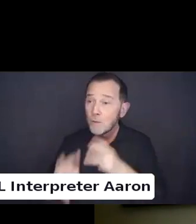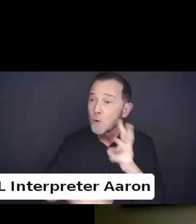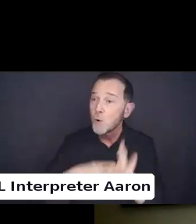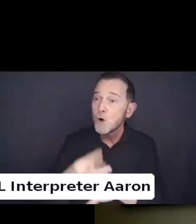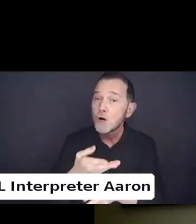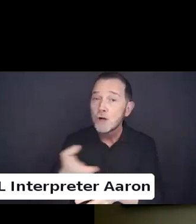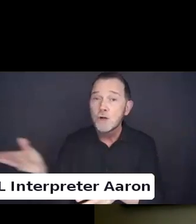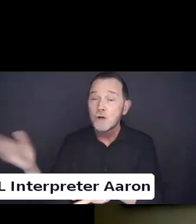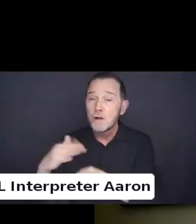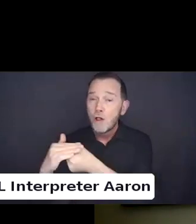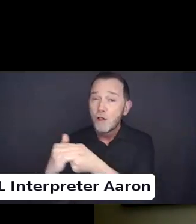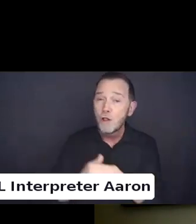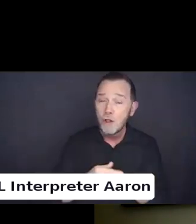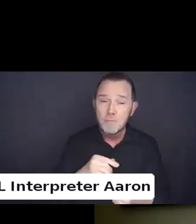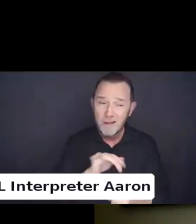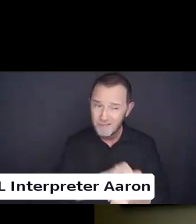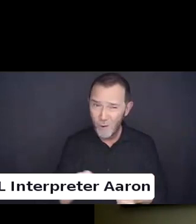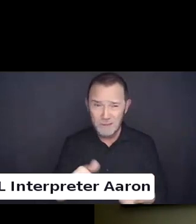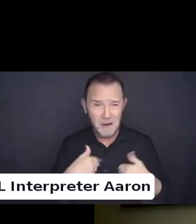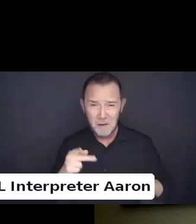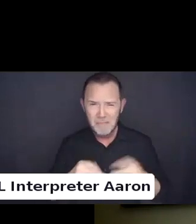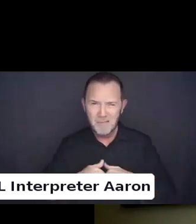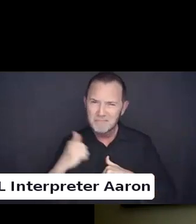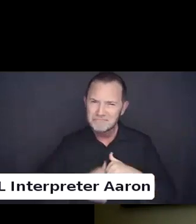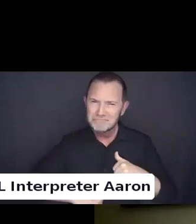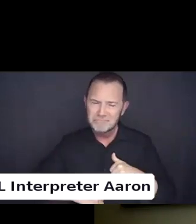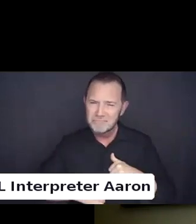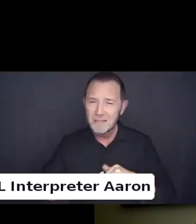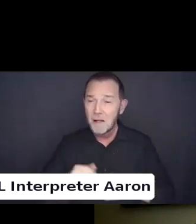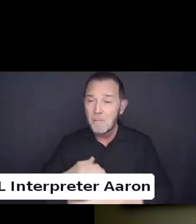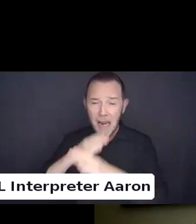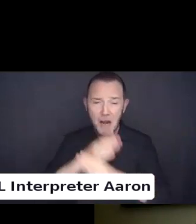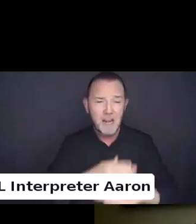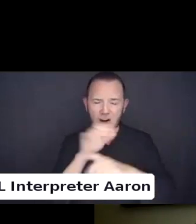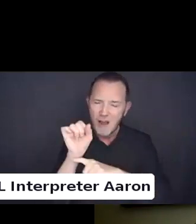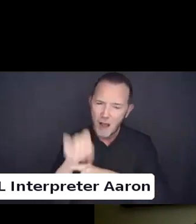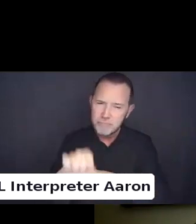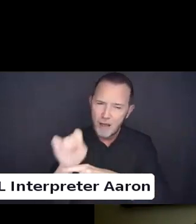Trying to pull down the barriers hopefully we are going to be helping them.